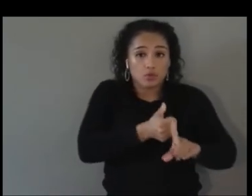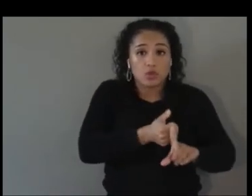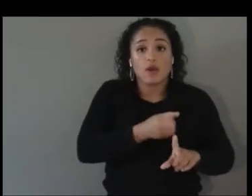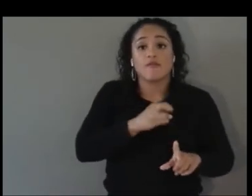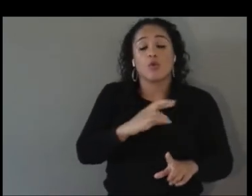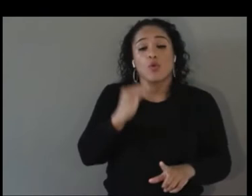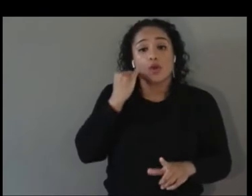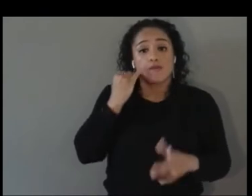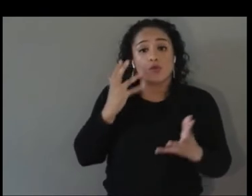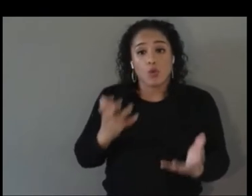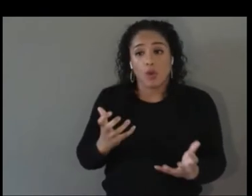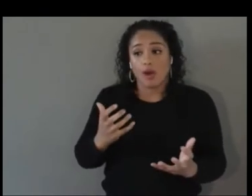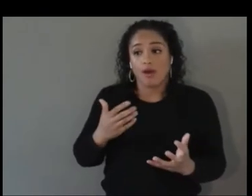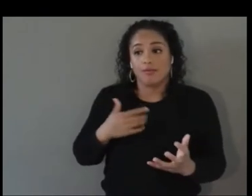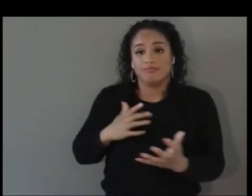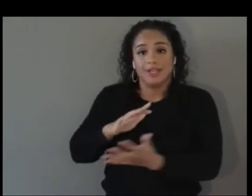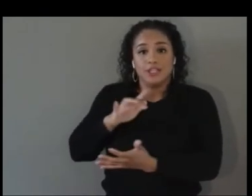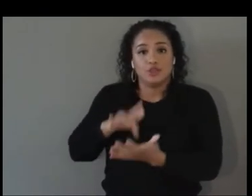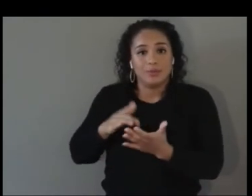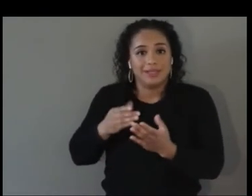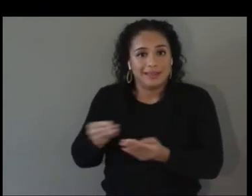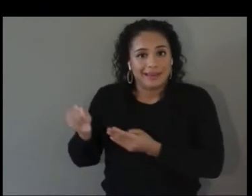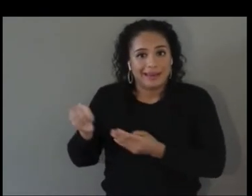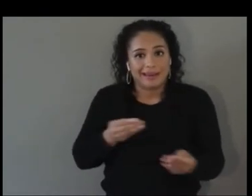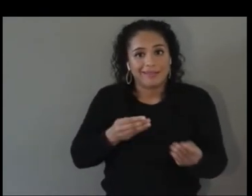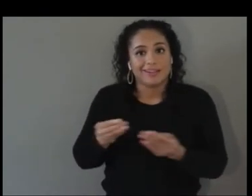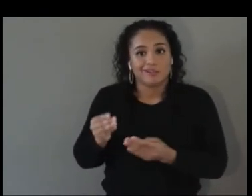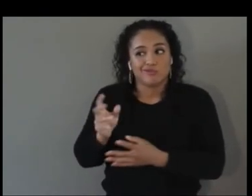and anybody that's interested in that I would encourage them to reach out to us